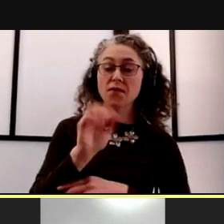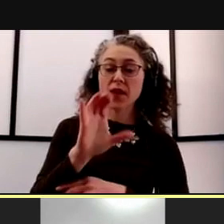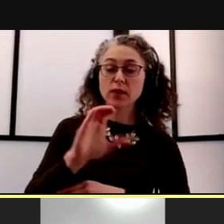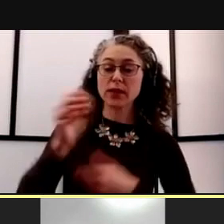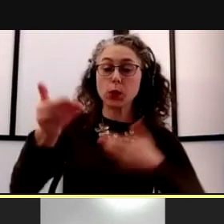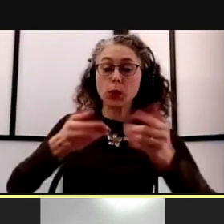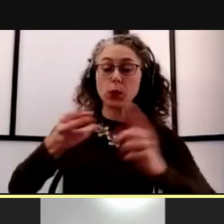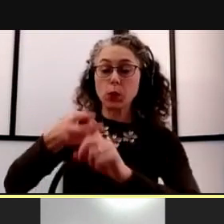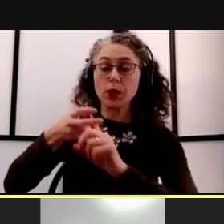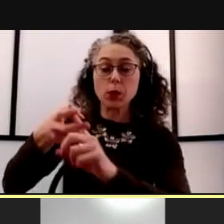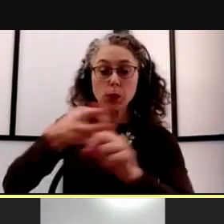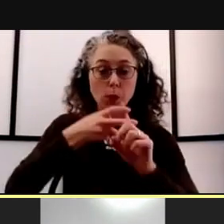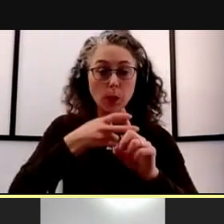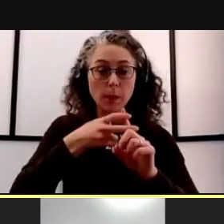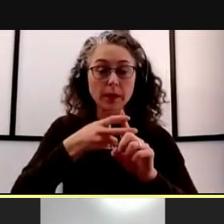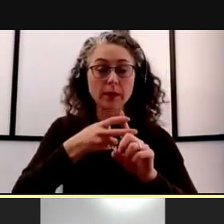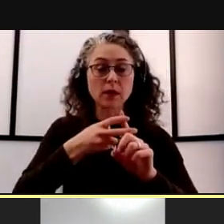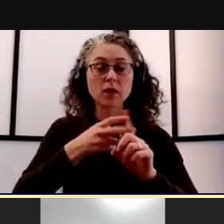that would begin next academic year,